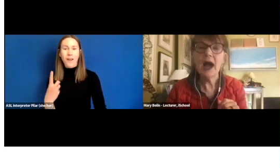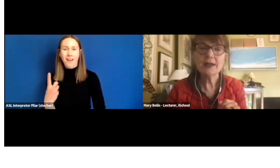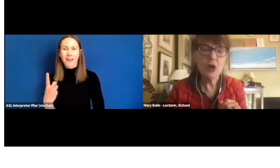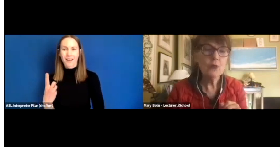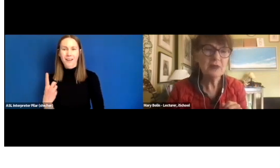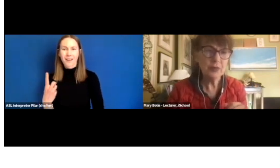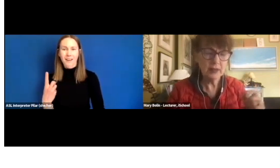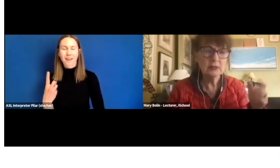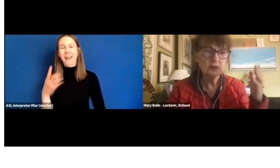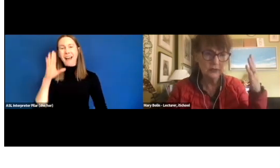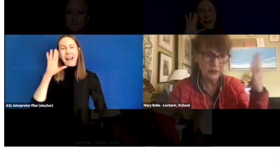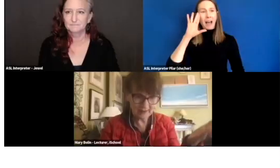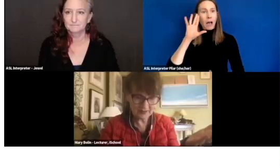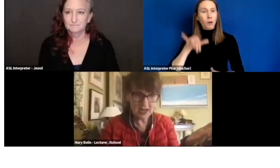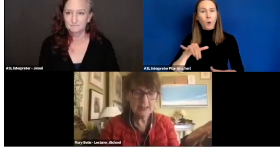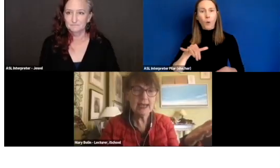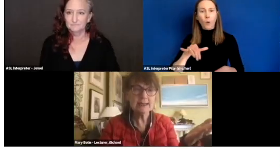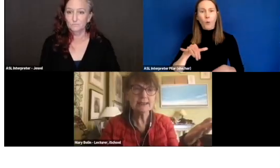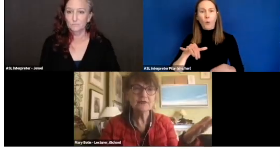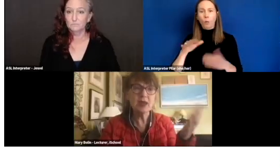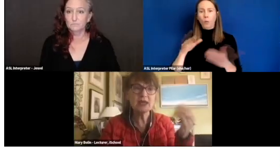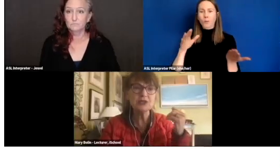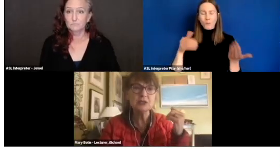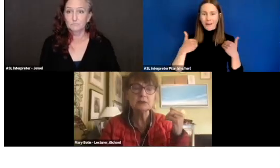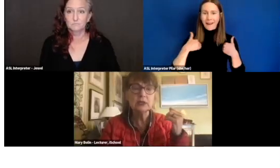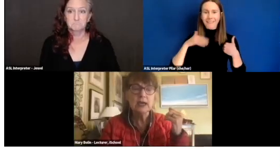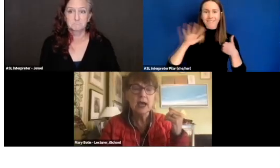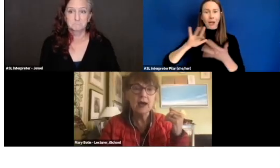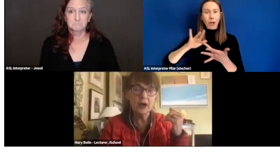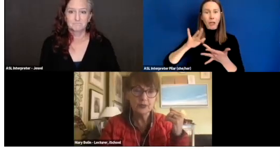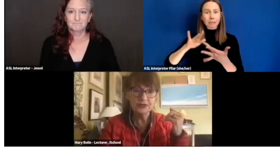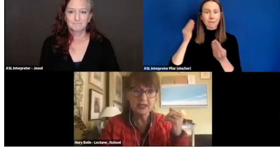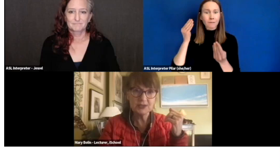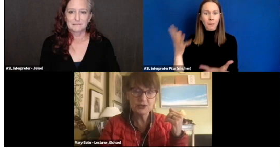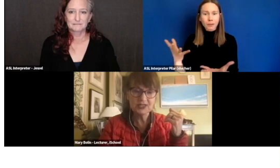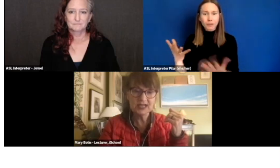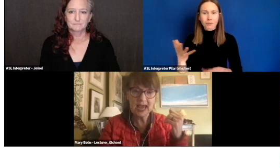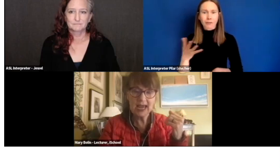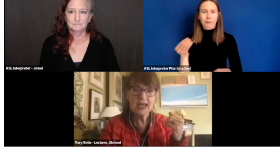I know people -- you have the contact information of our presenters today,